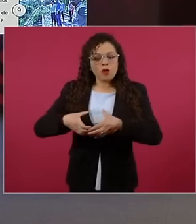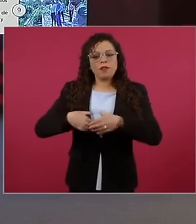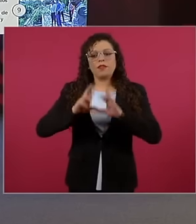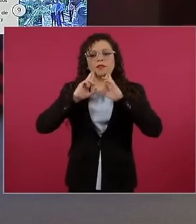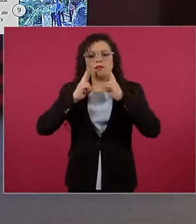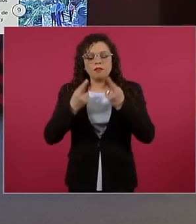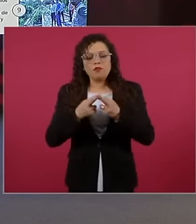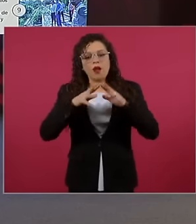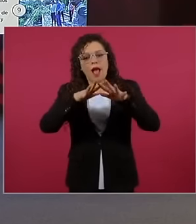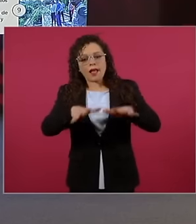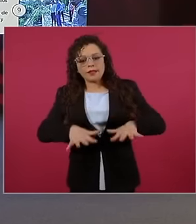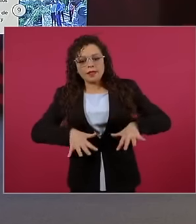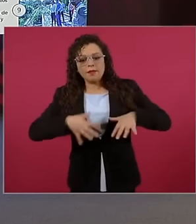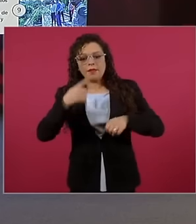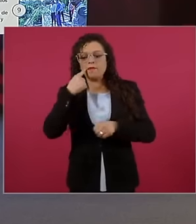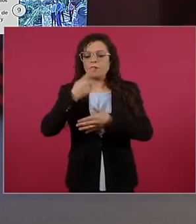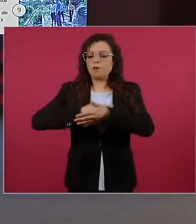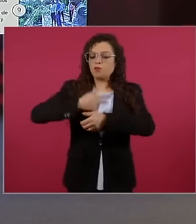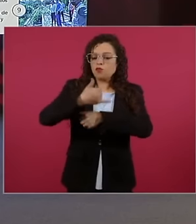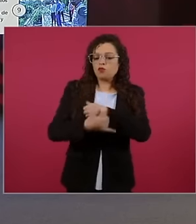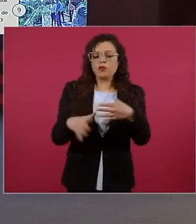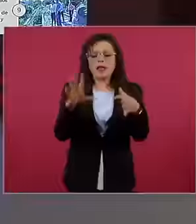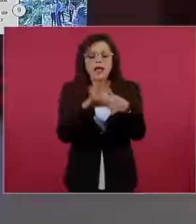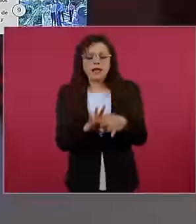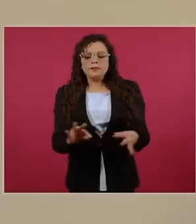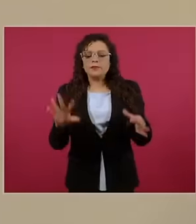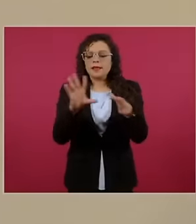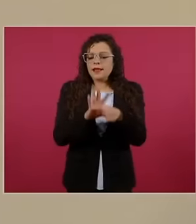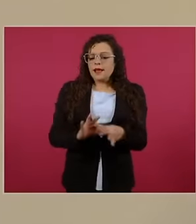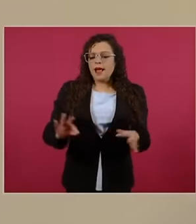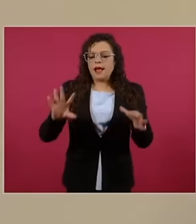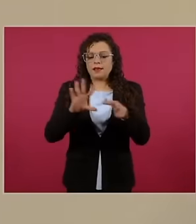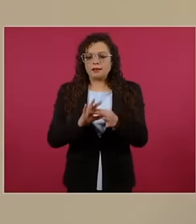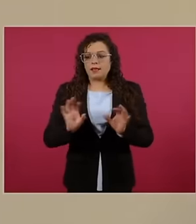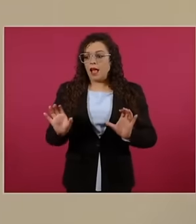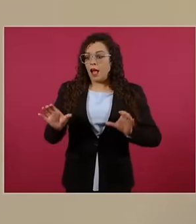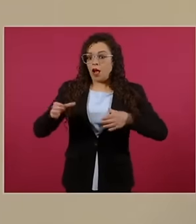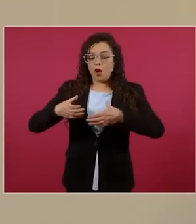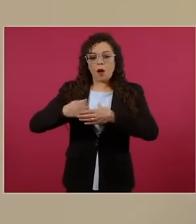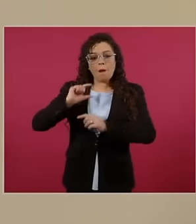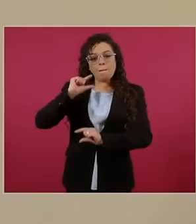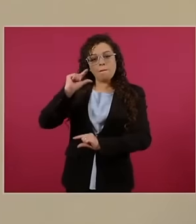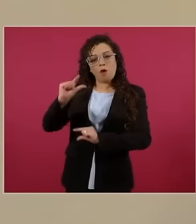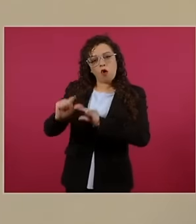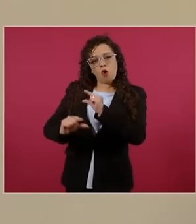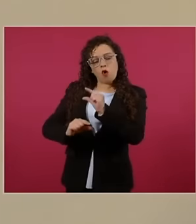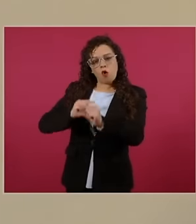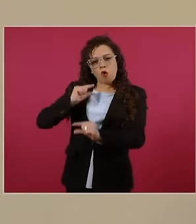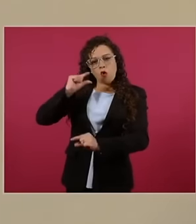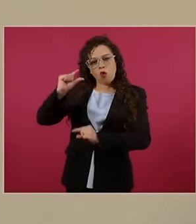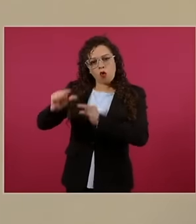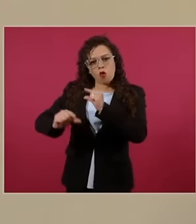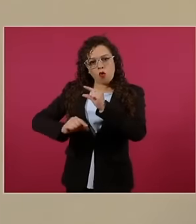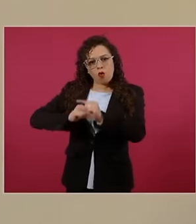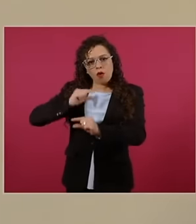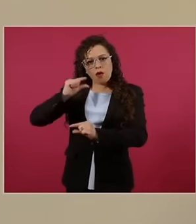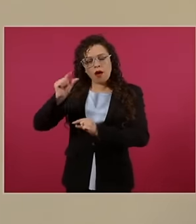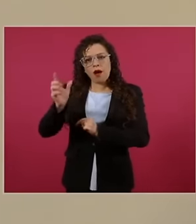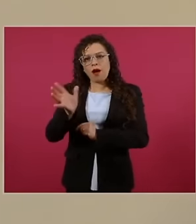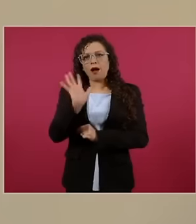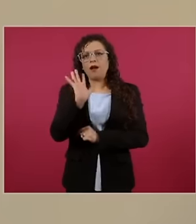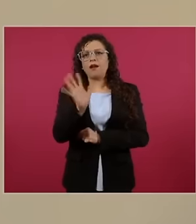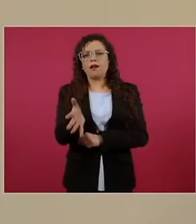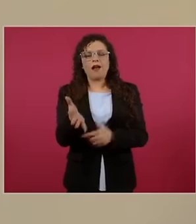what the project was about. Little by little, the communities were gaining confidence, always